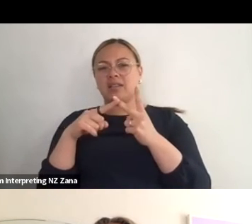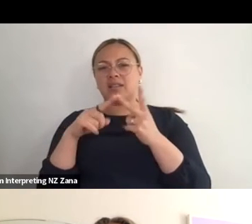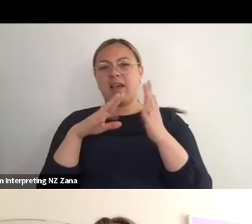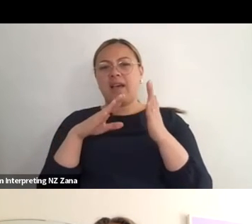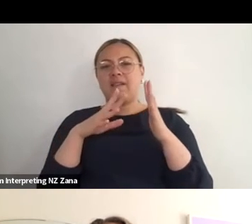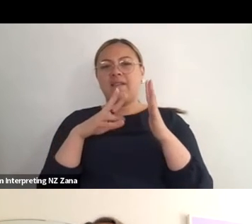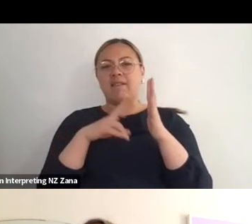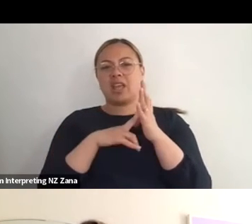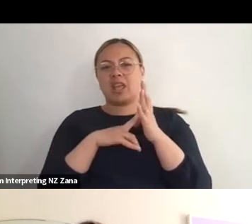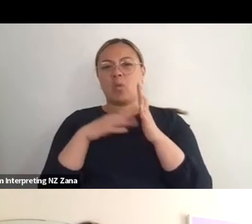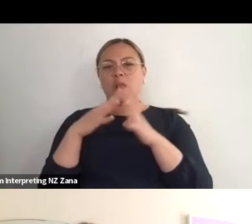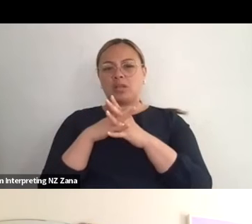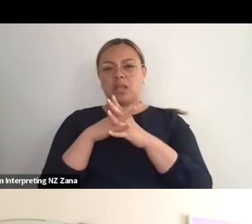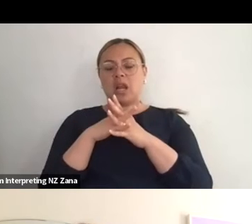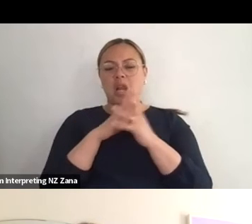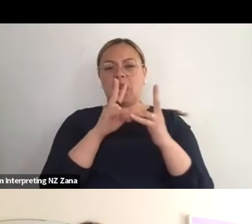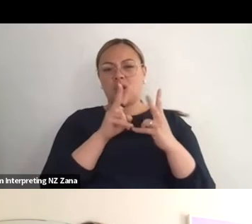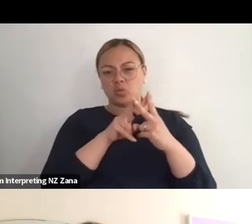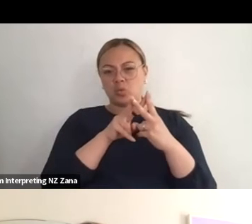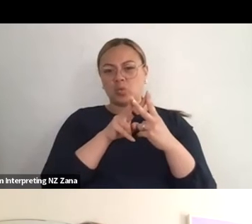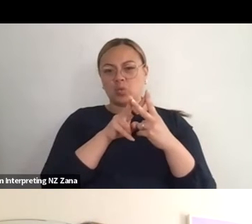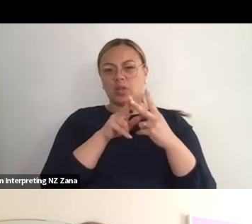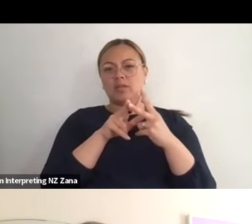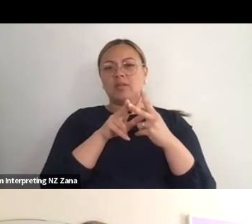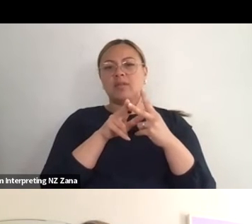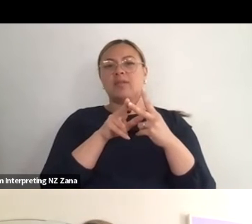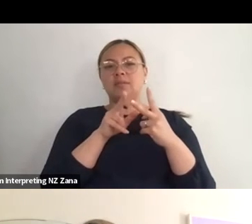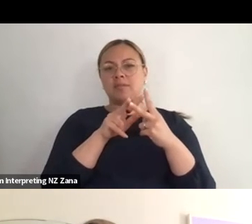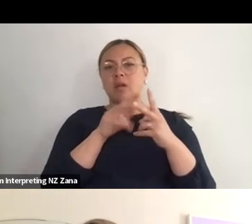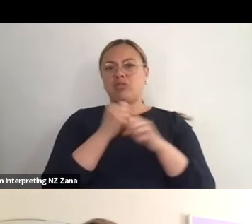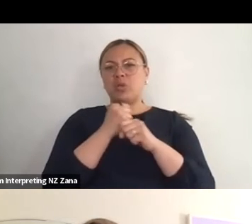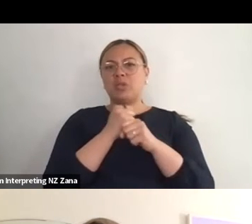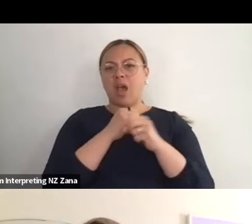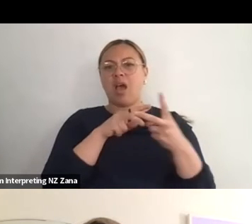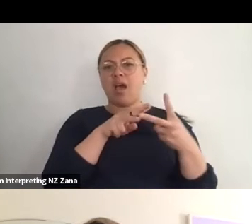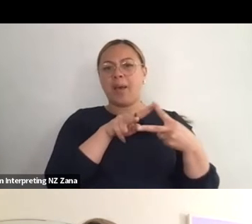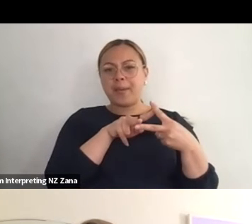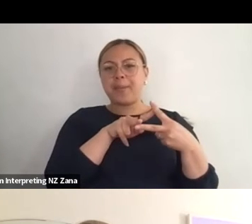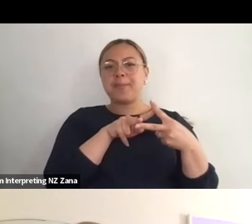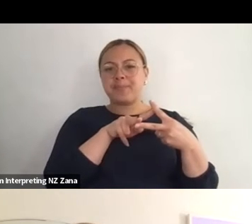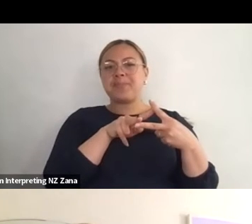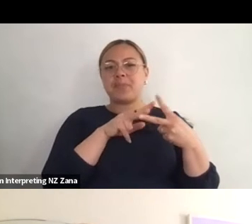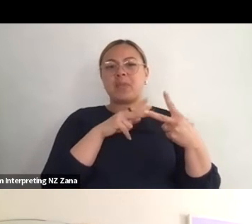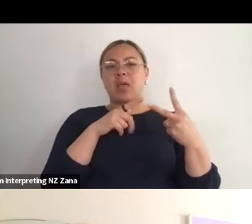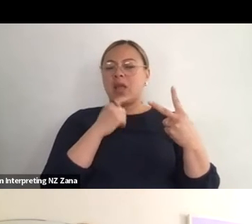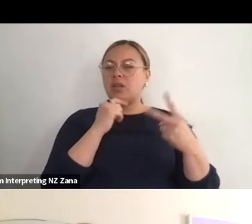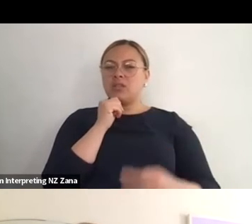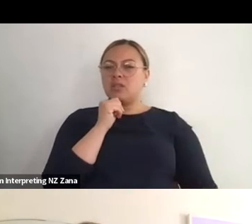and I think that's such an unusual situation for most freelance artists, and it's even more